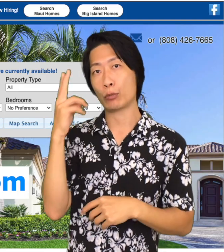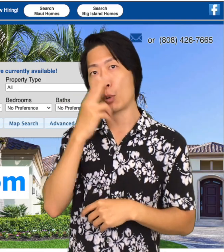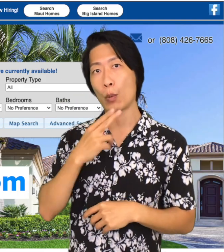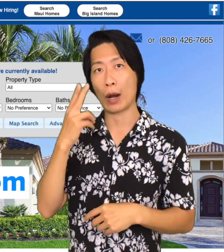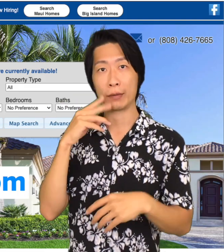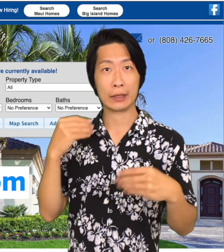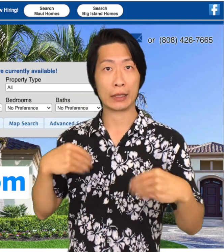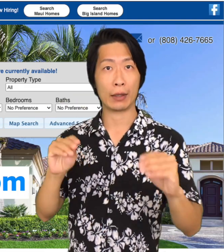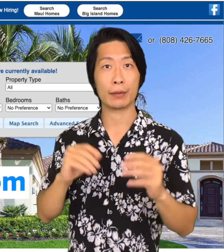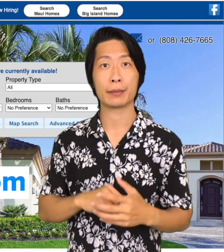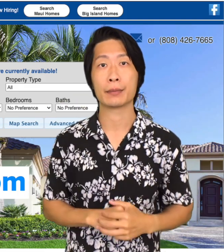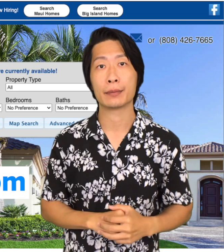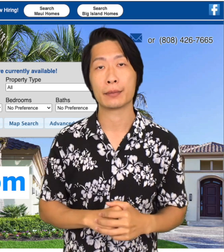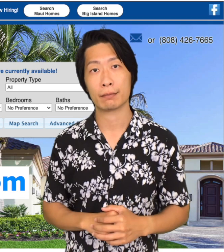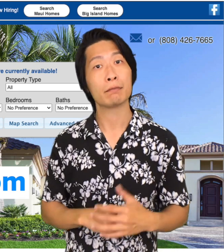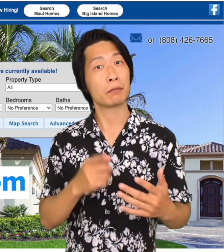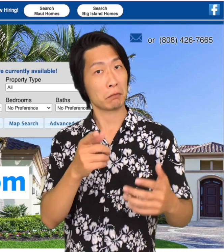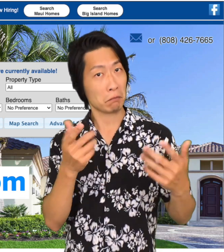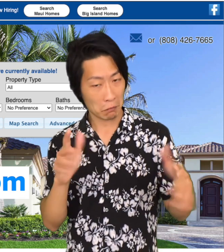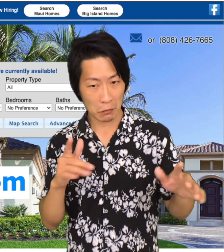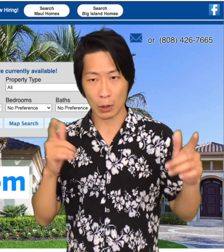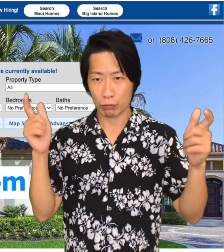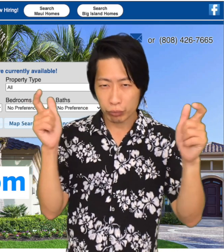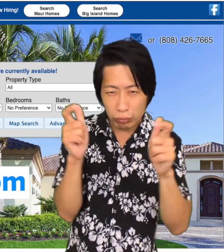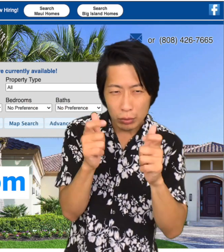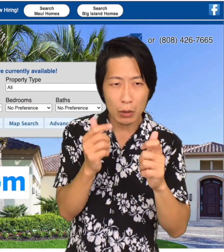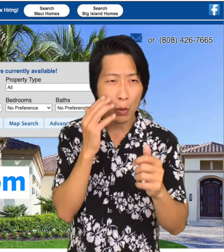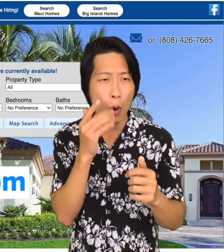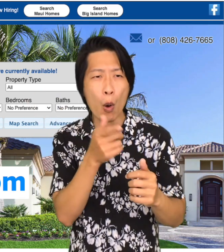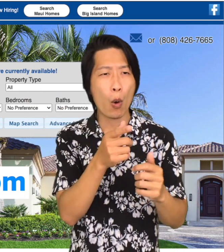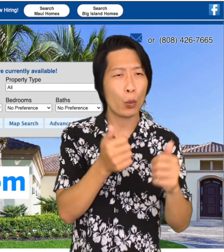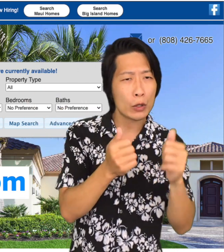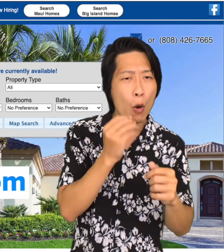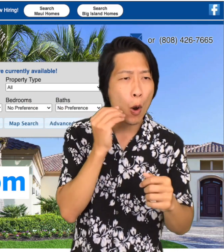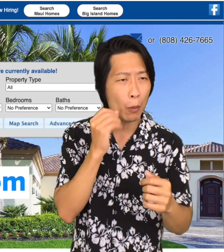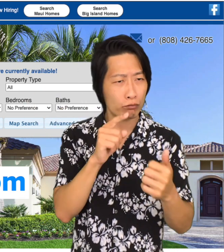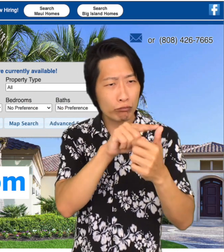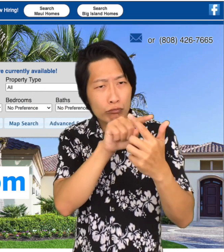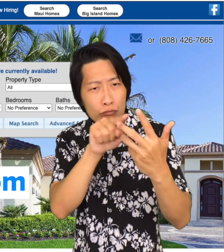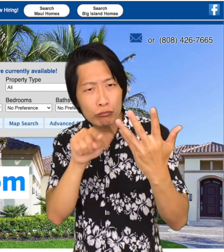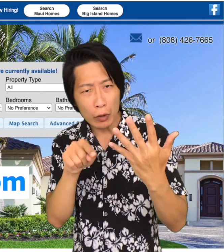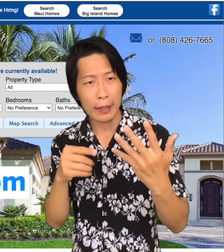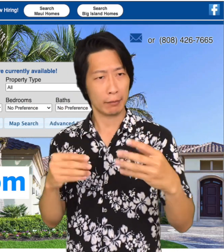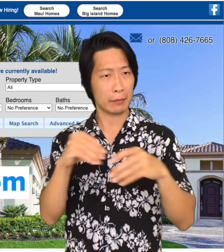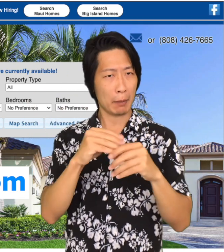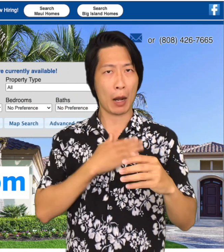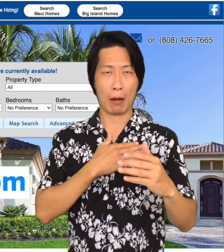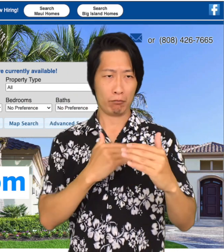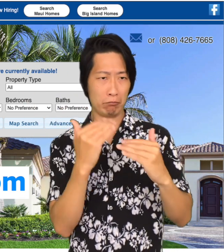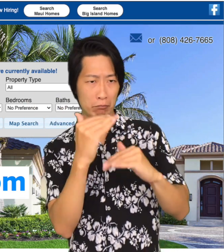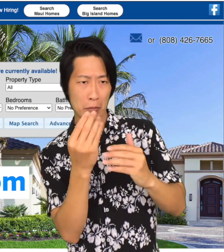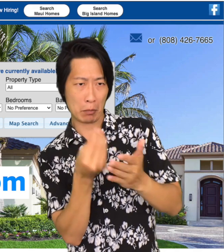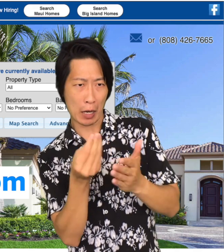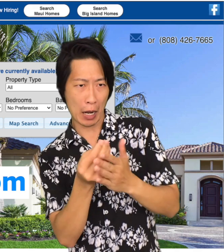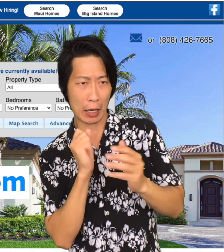After you've narrowed down your searches and found a home, a few homes, that are within your budget, what's the next step?